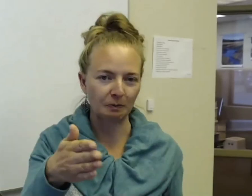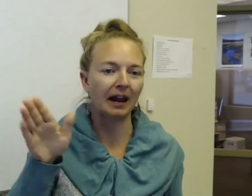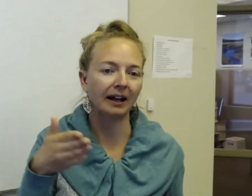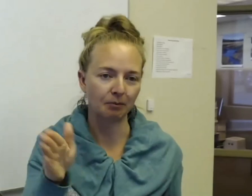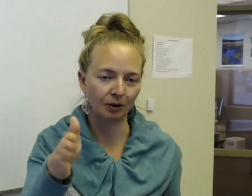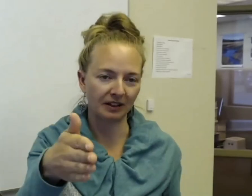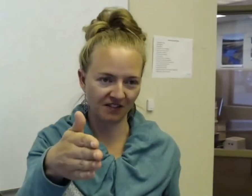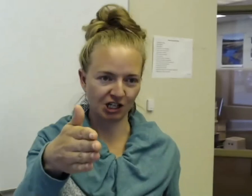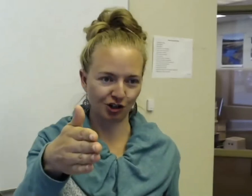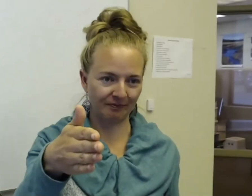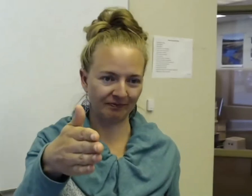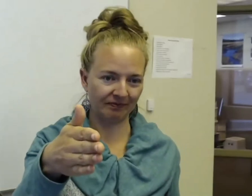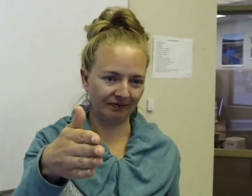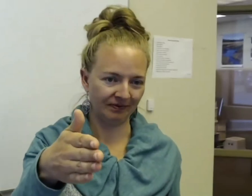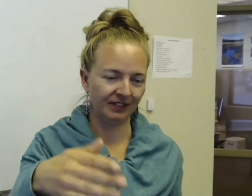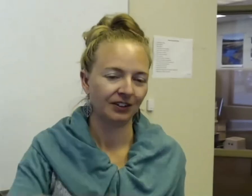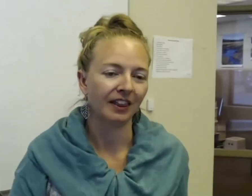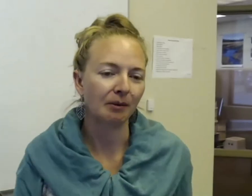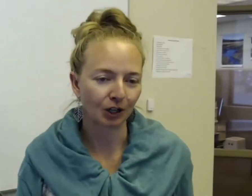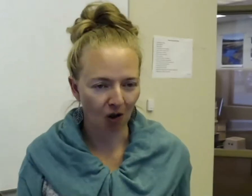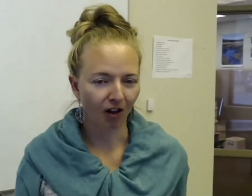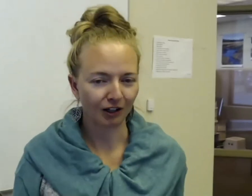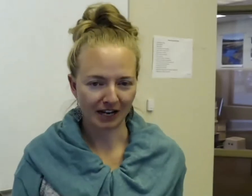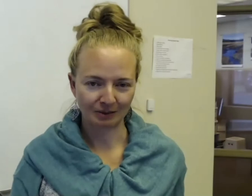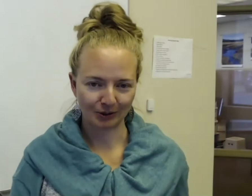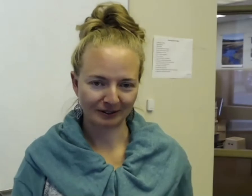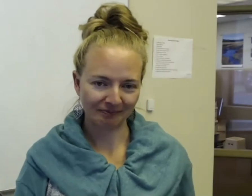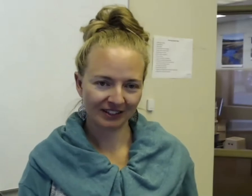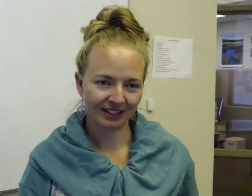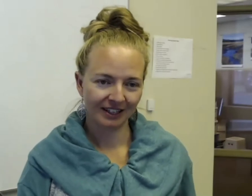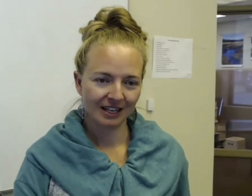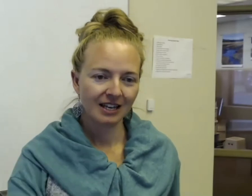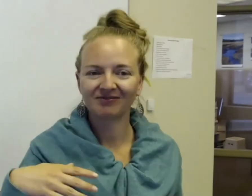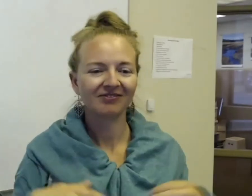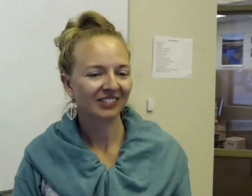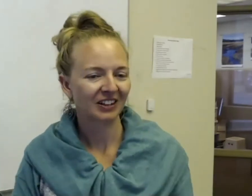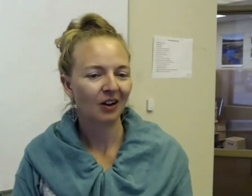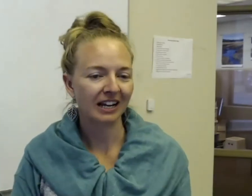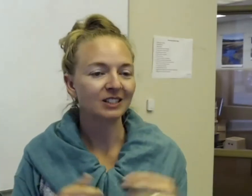that I am going to be the fish. Then I'm going to call on to the next person. Okay, so what